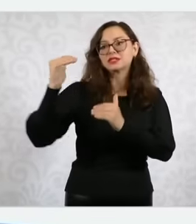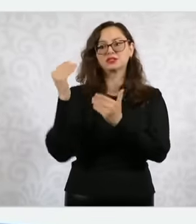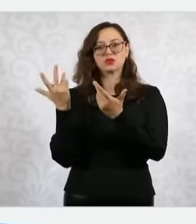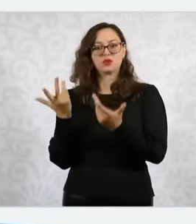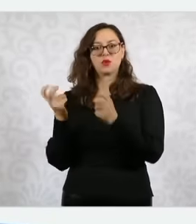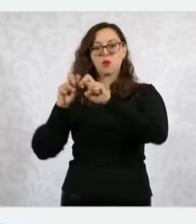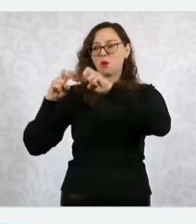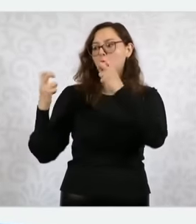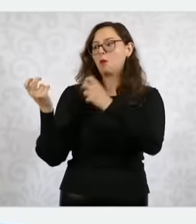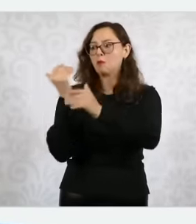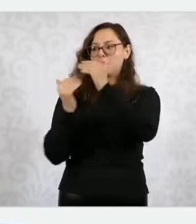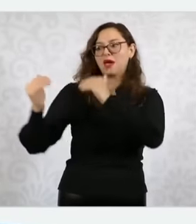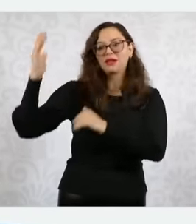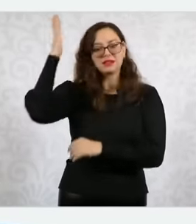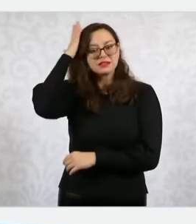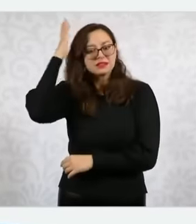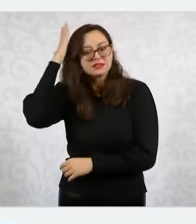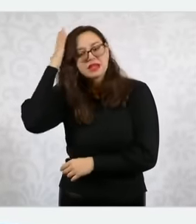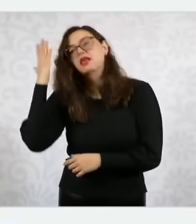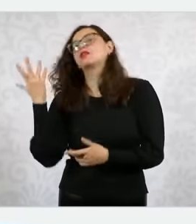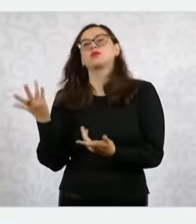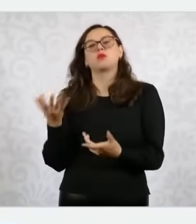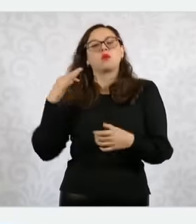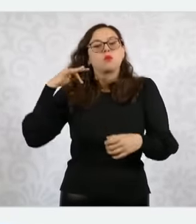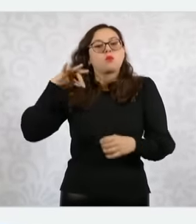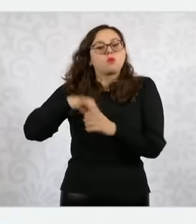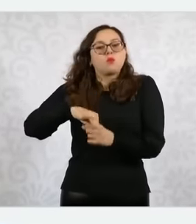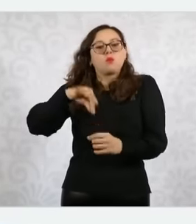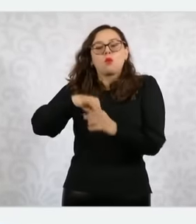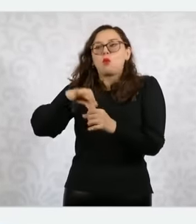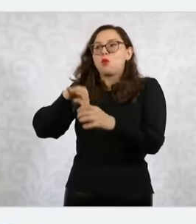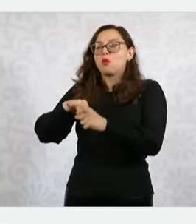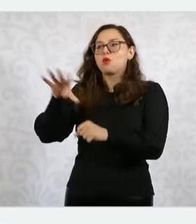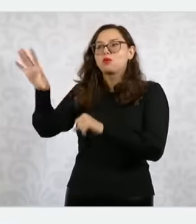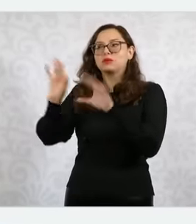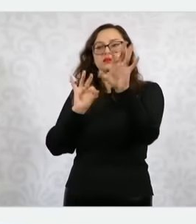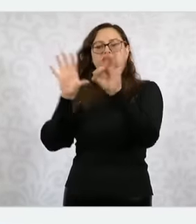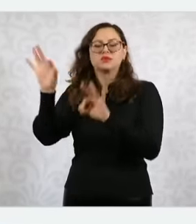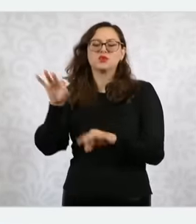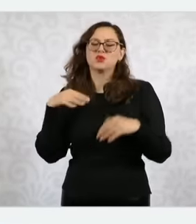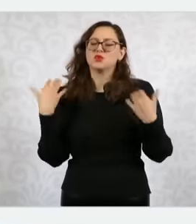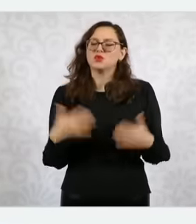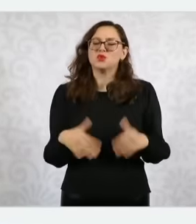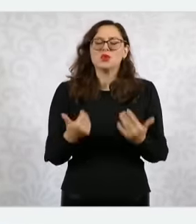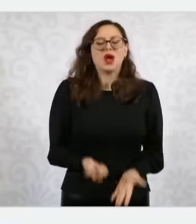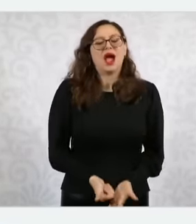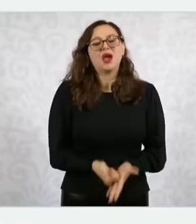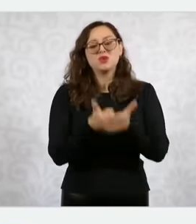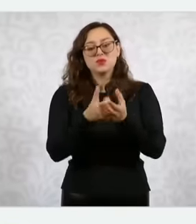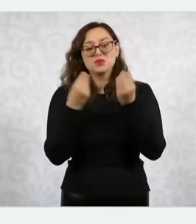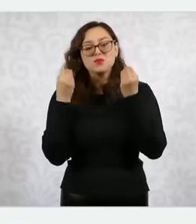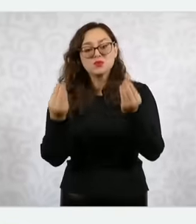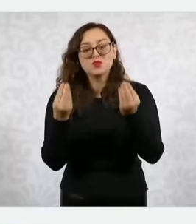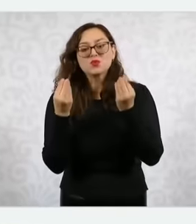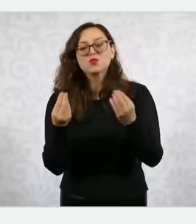that is going to be very good. very good for the country, very good, all of those that I now say are clear. There are those who